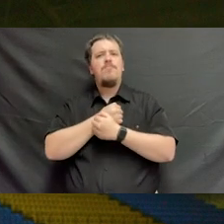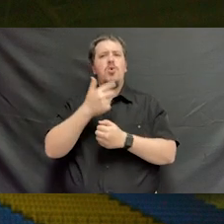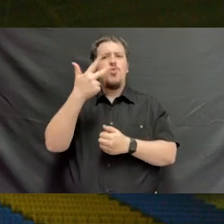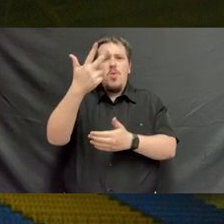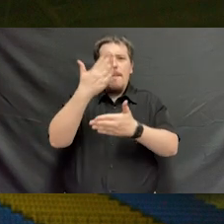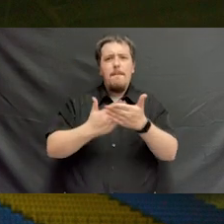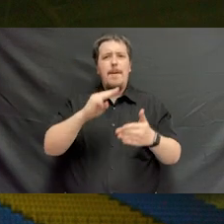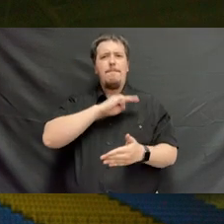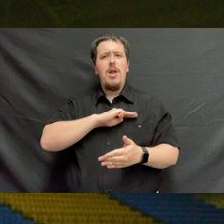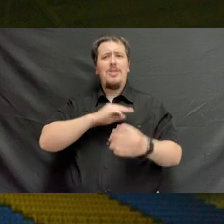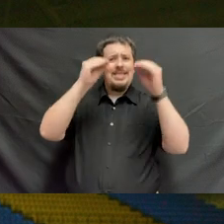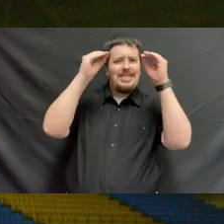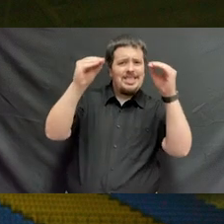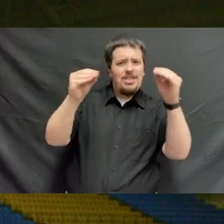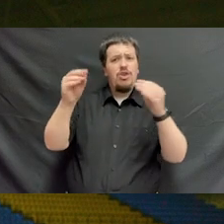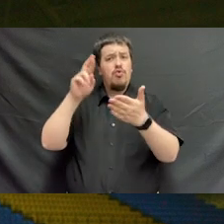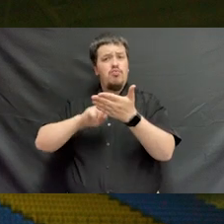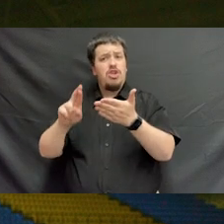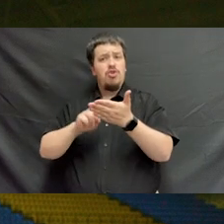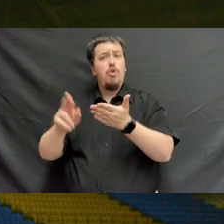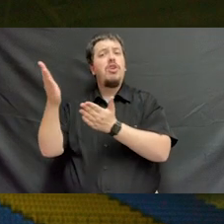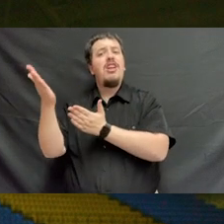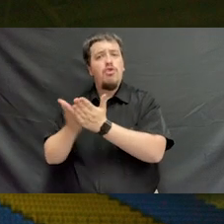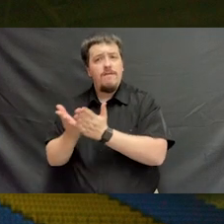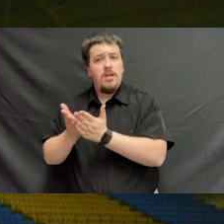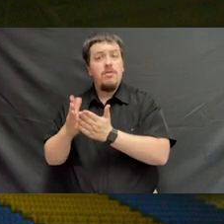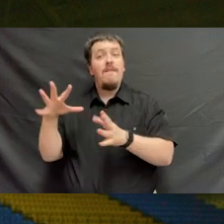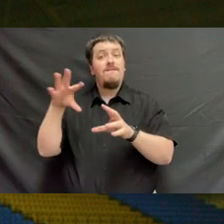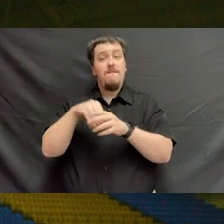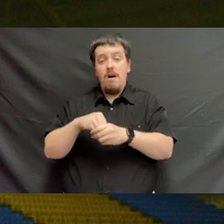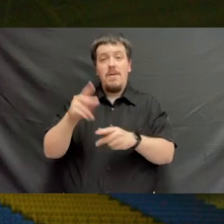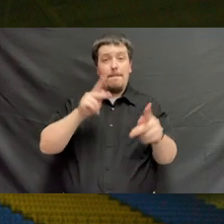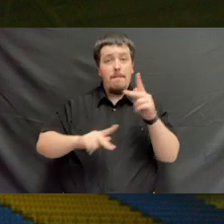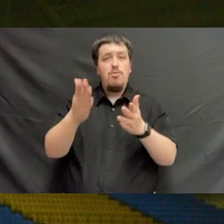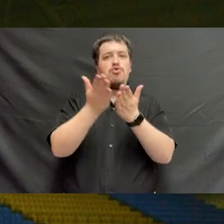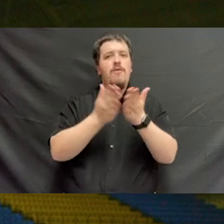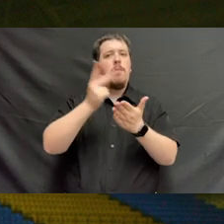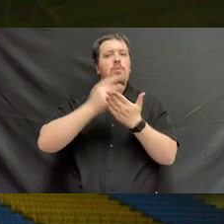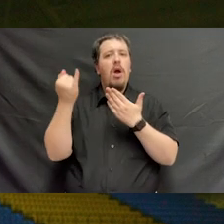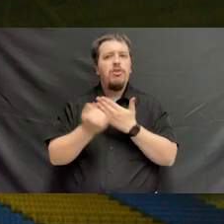of teaching, research and service. You've participated in public service projects.